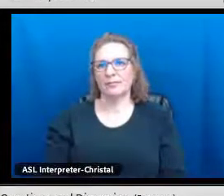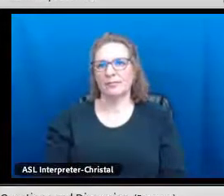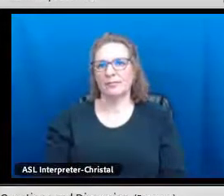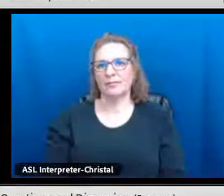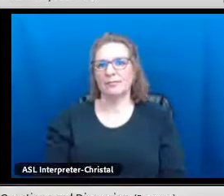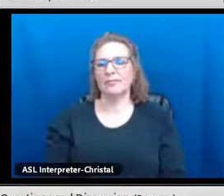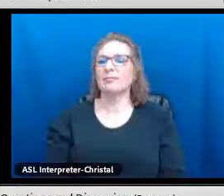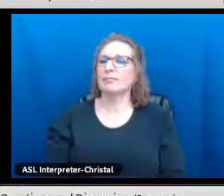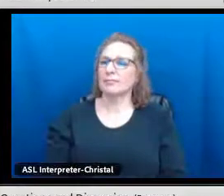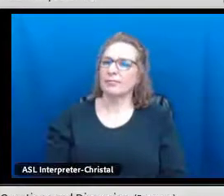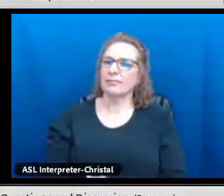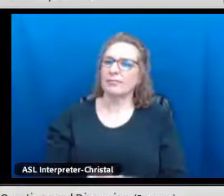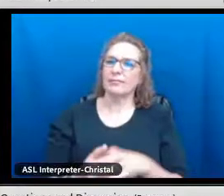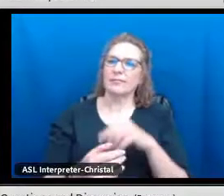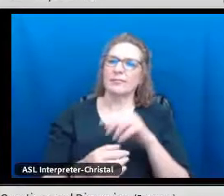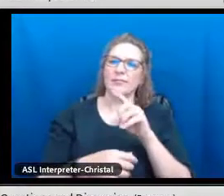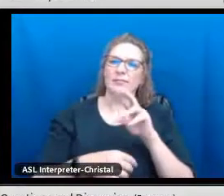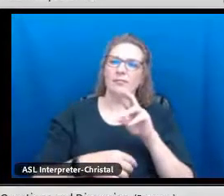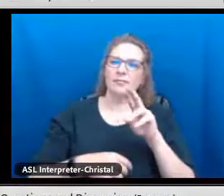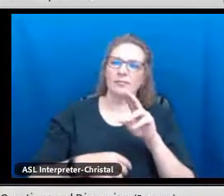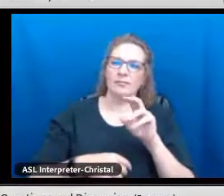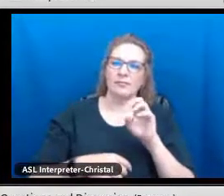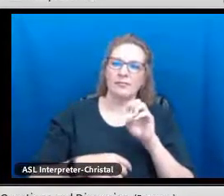Fantastic.